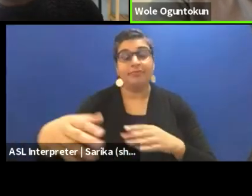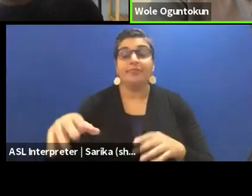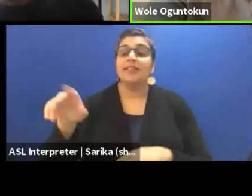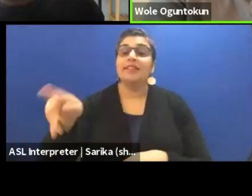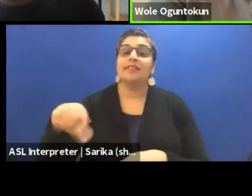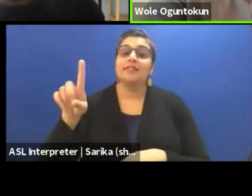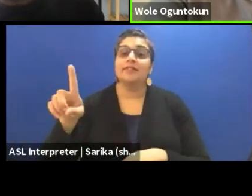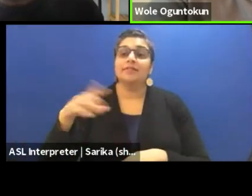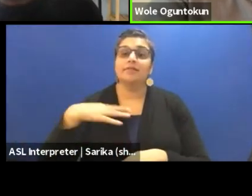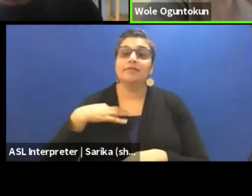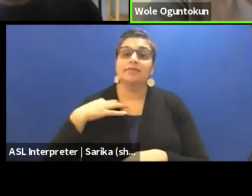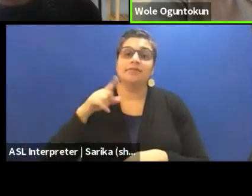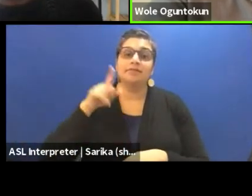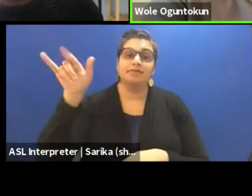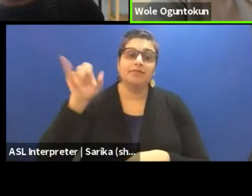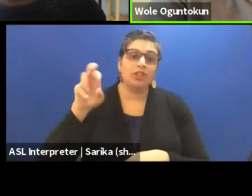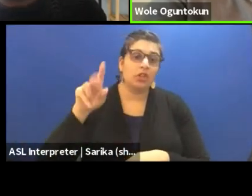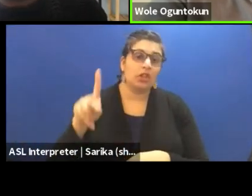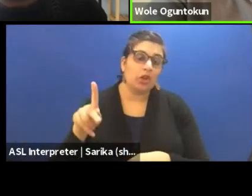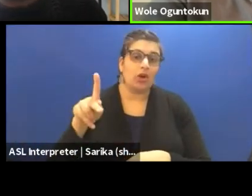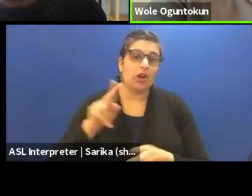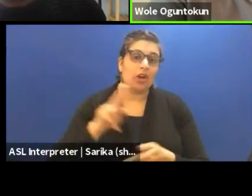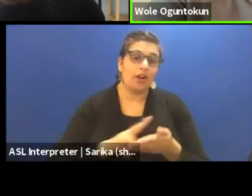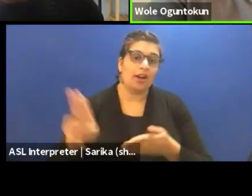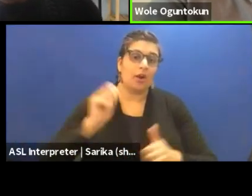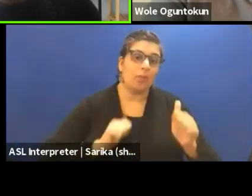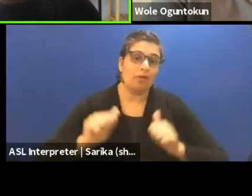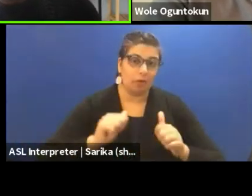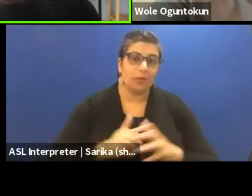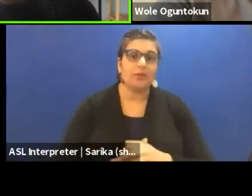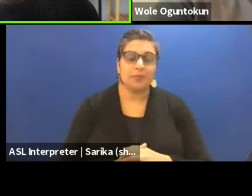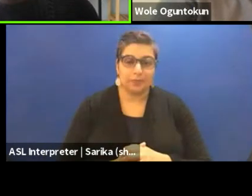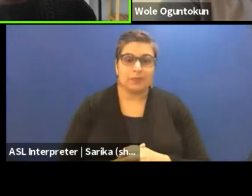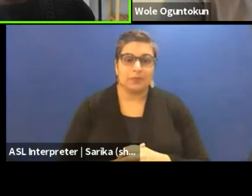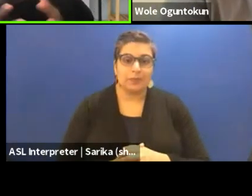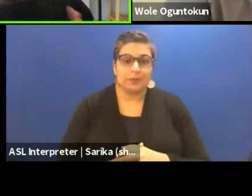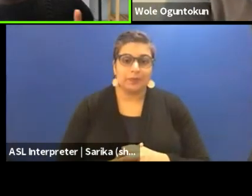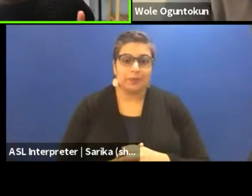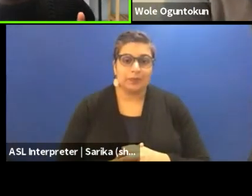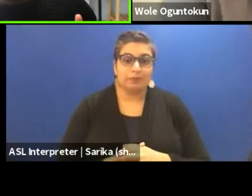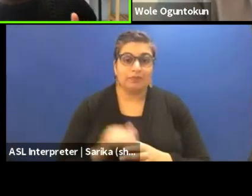at New York University's Performance Studies Department. Adham is gonna speak more,